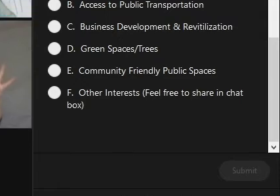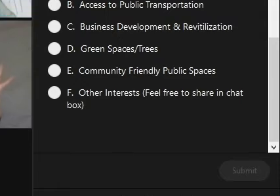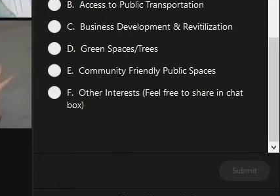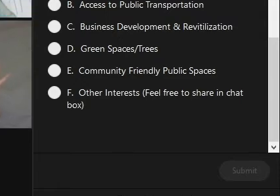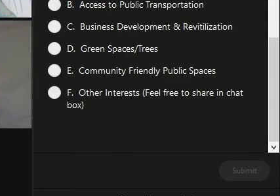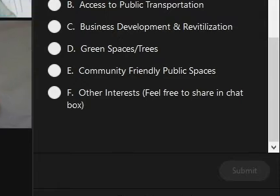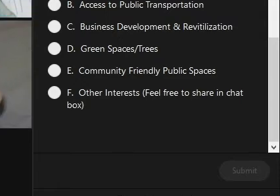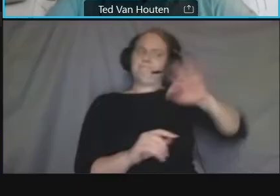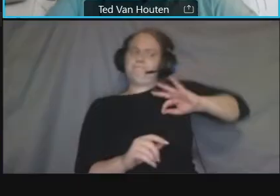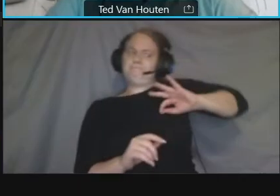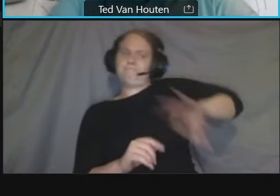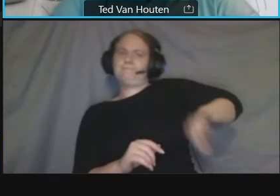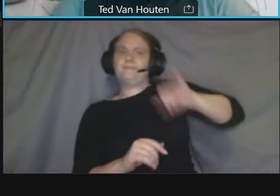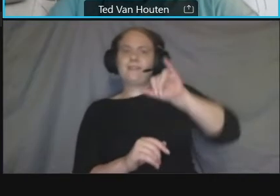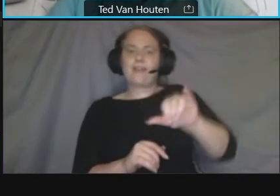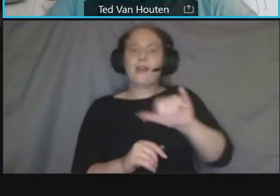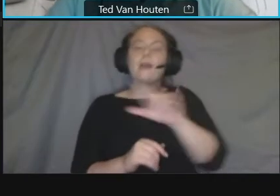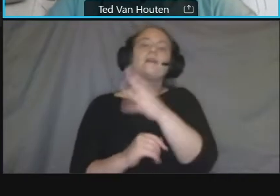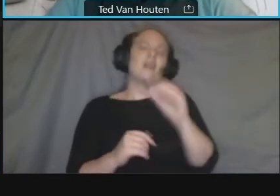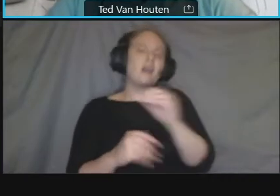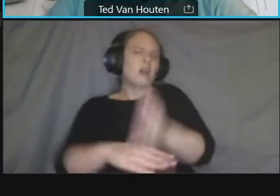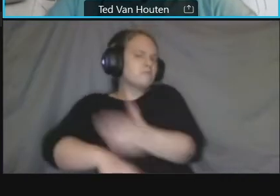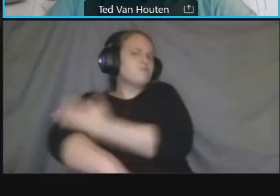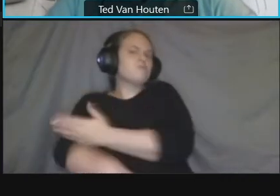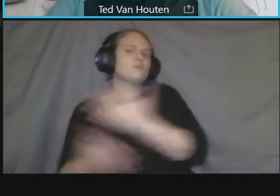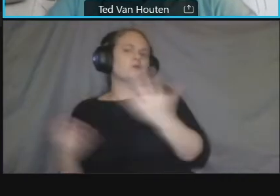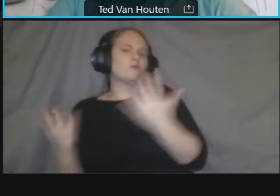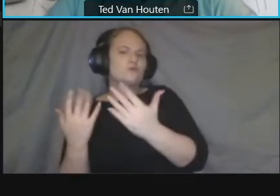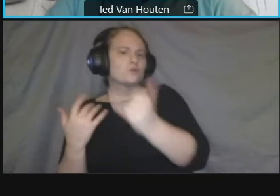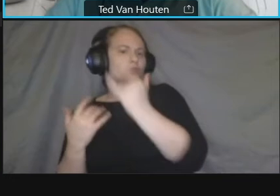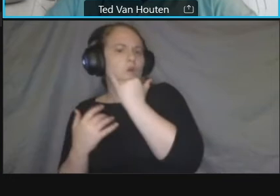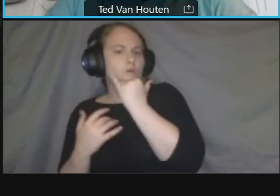and set a path forward for future phases of the project which will cover final design